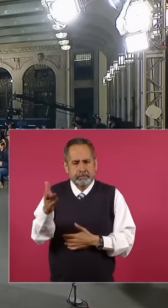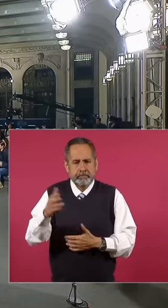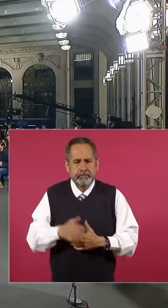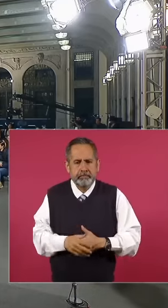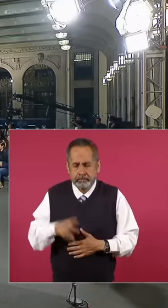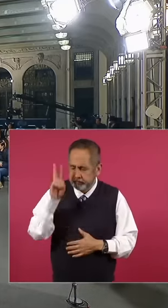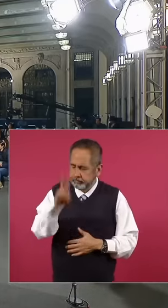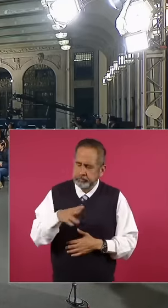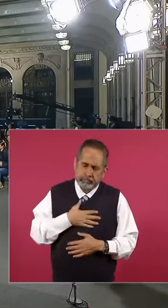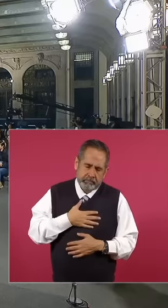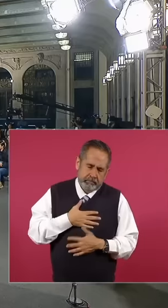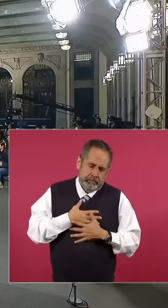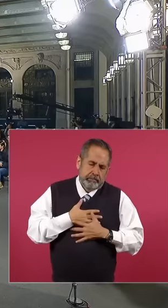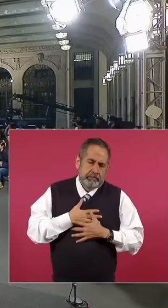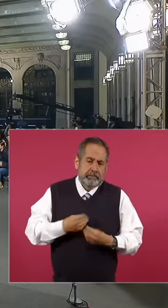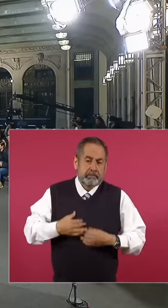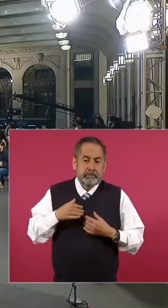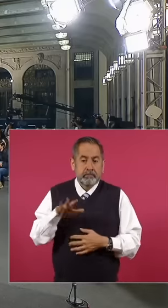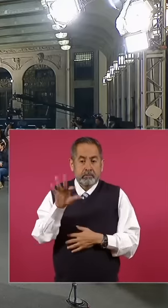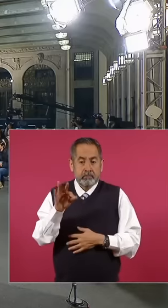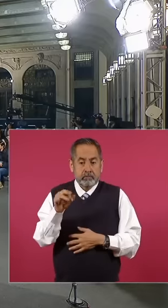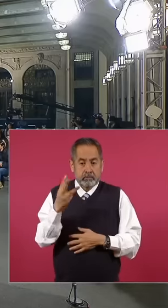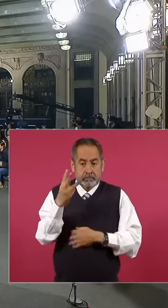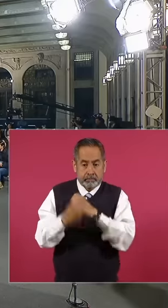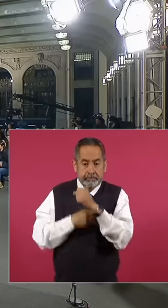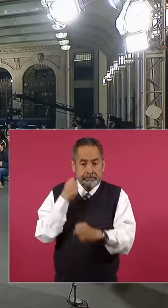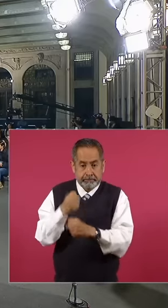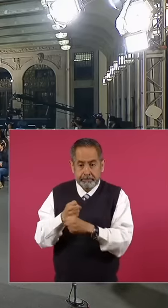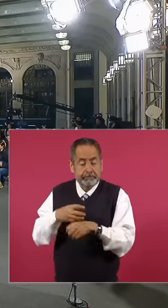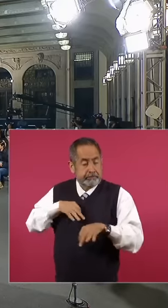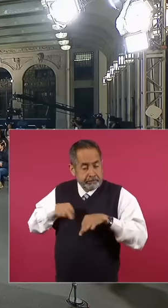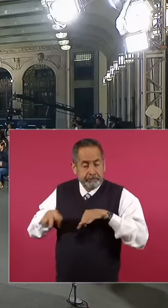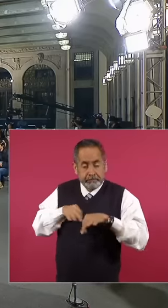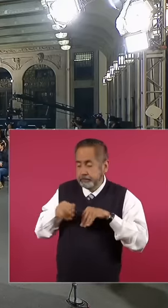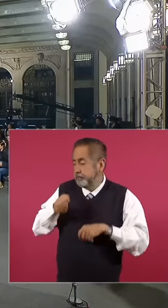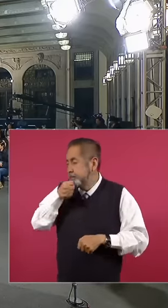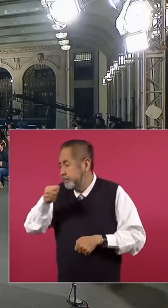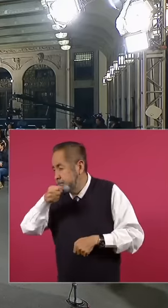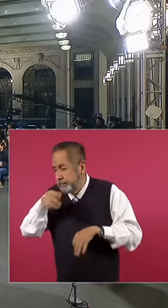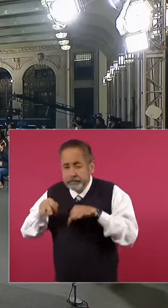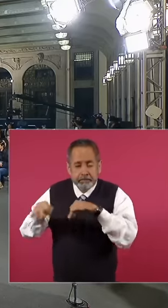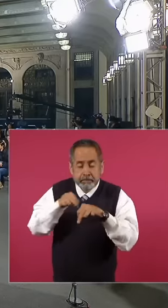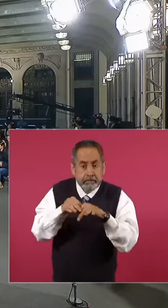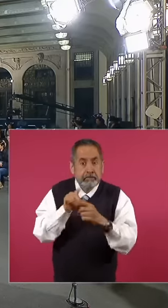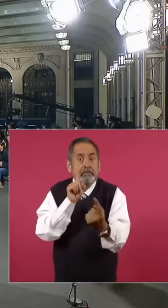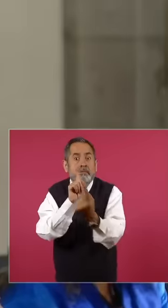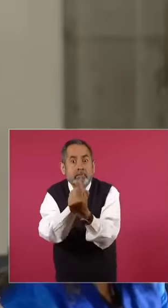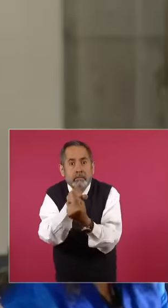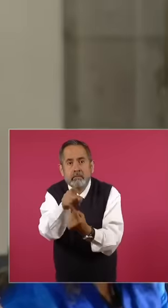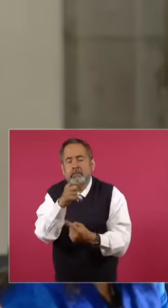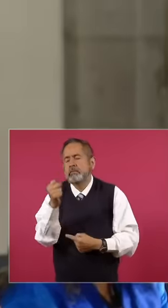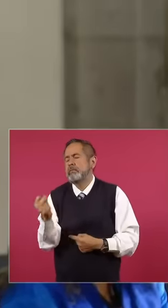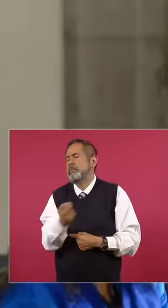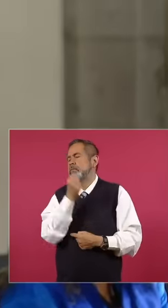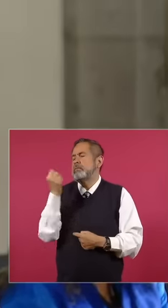is, privilege after 3 years in the exercise of this profession to be able to ask two questions